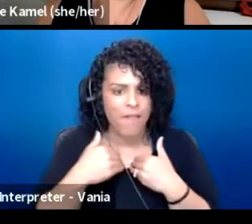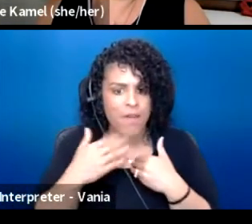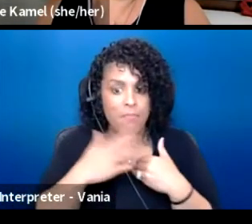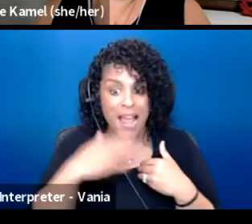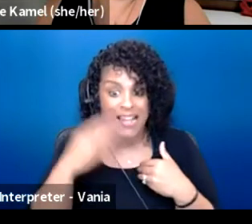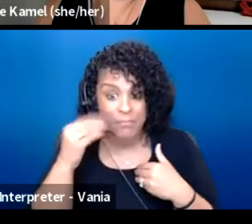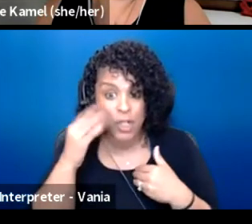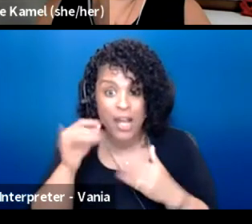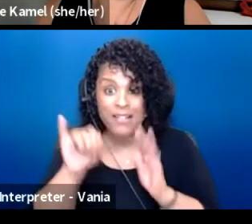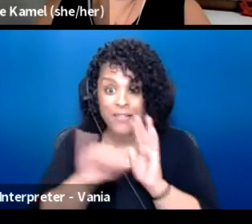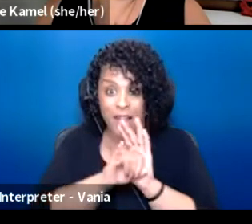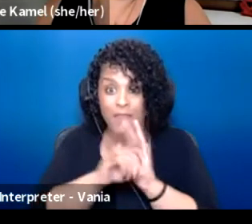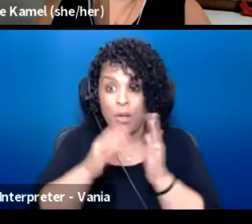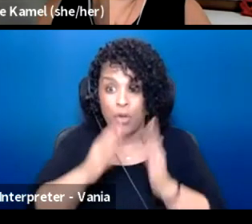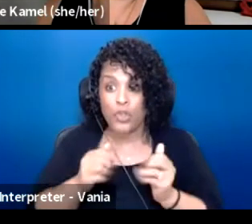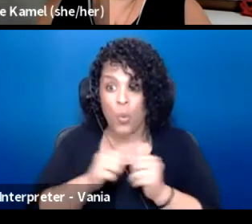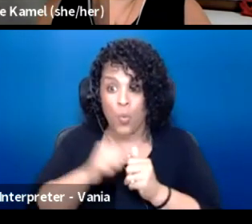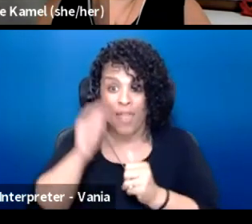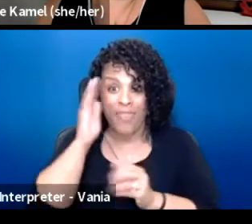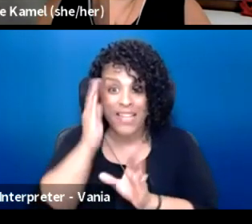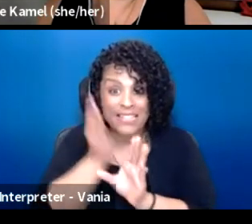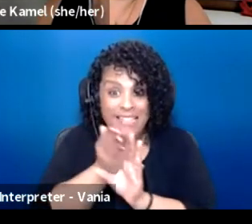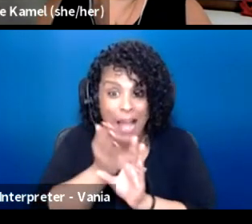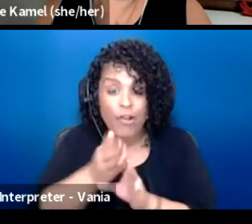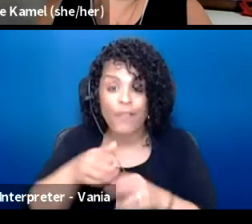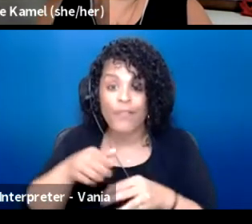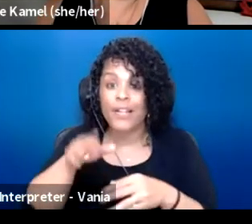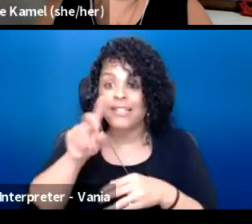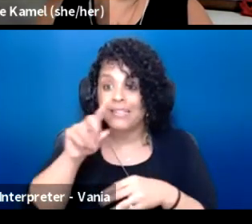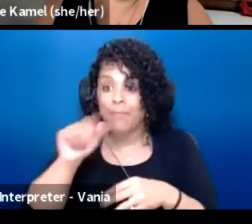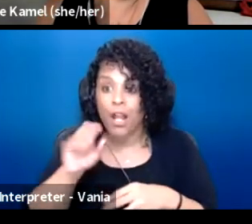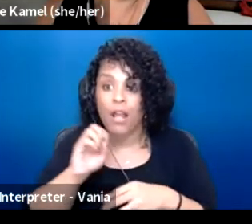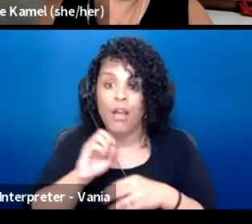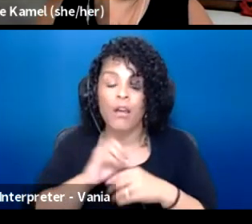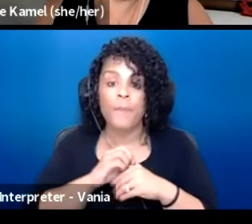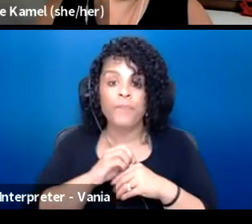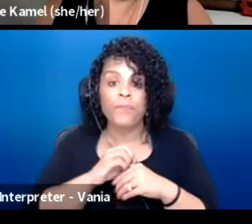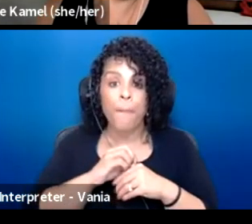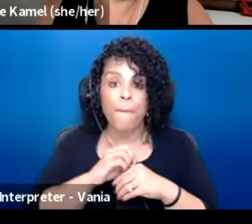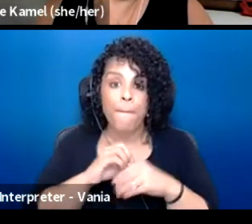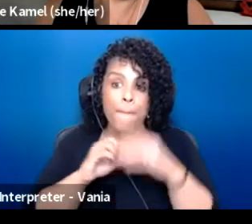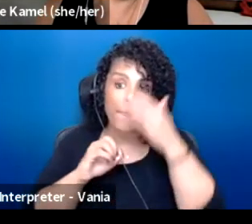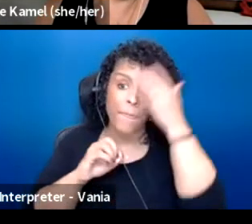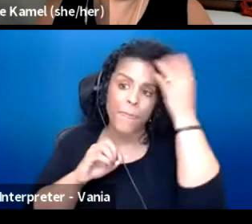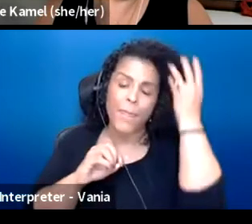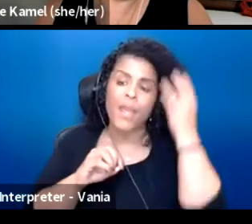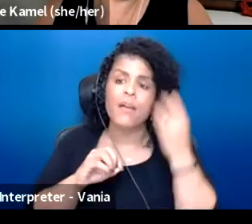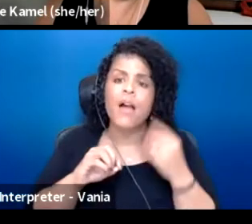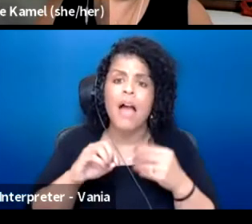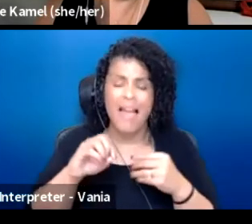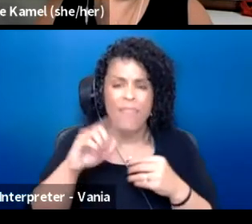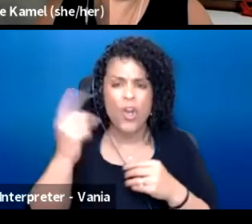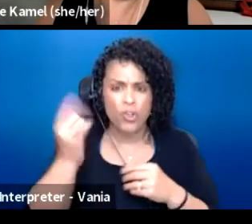as a person with a psychiatric disability or identifying as a mad person, that there's also an opportunity